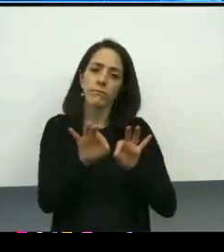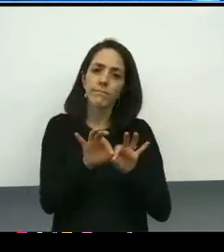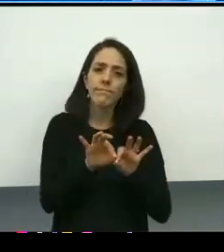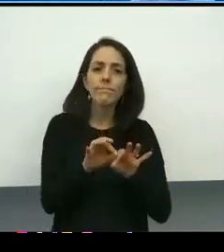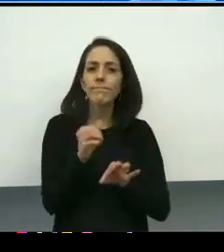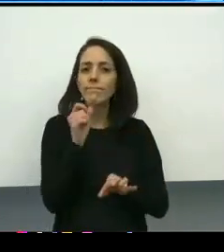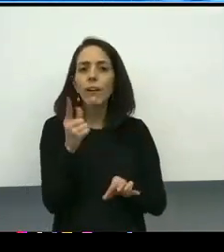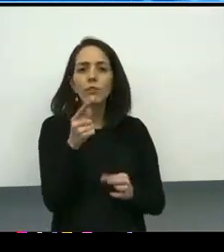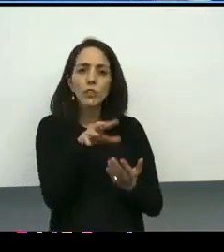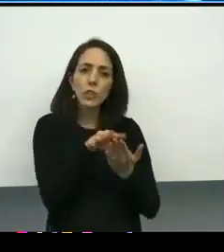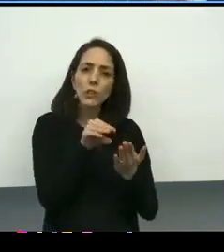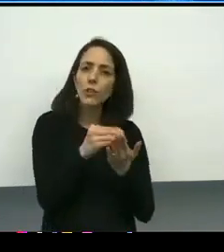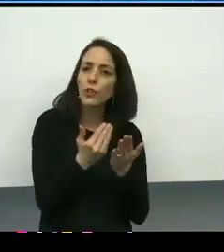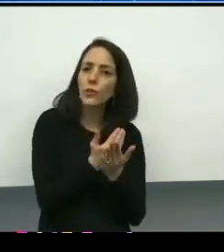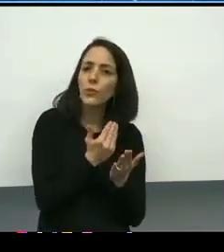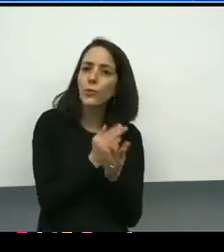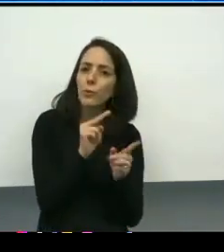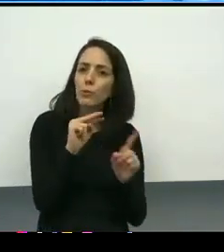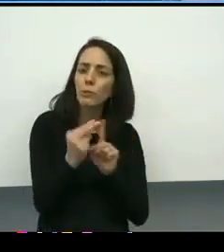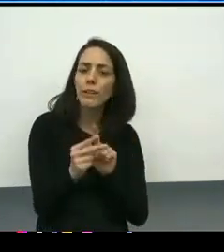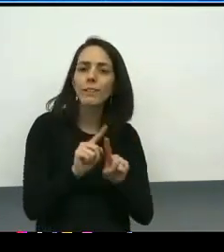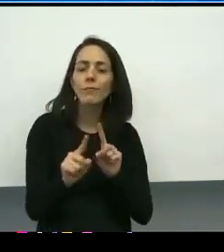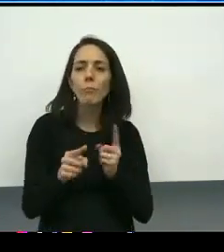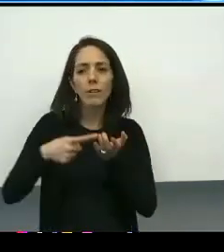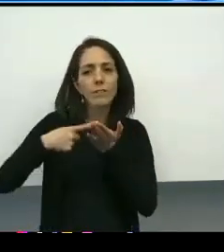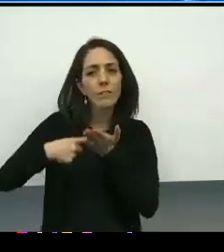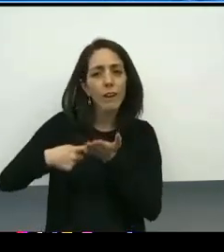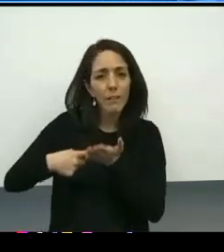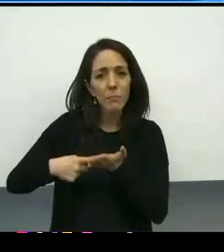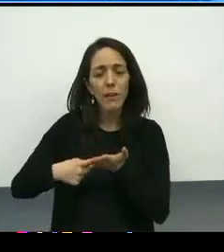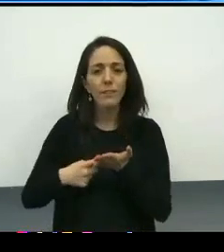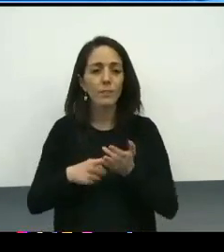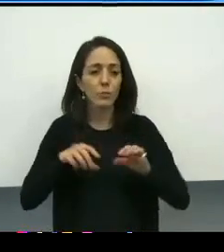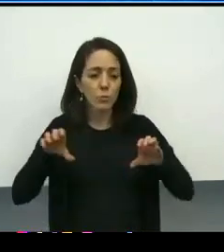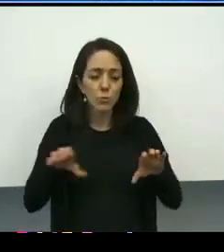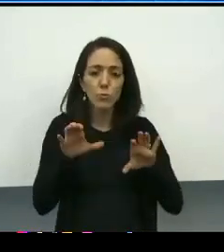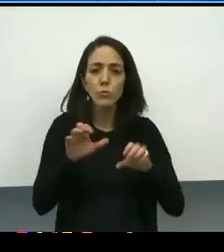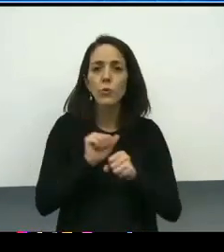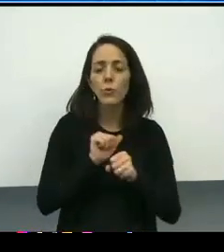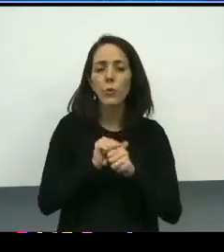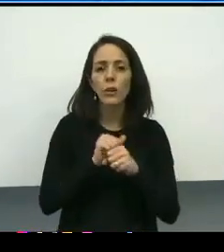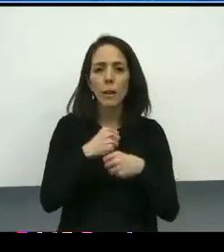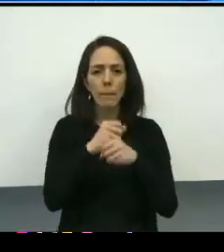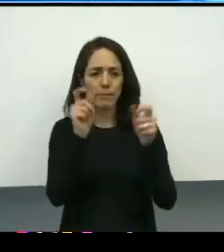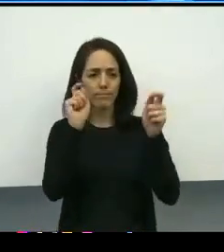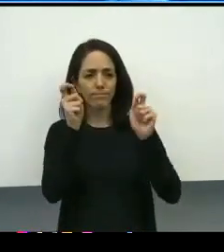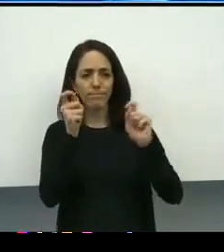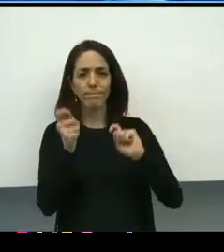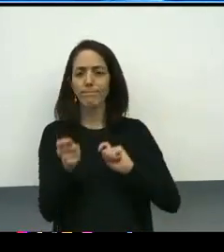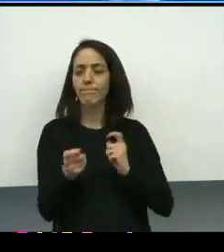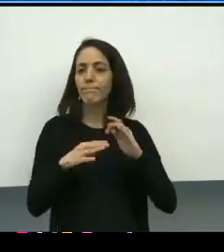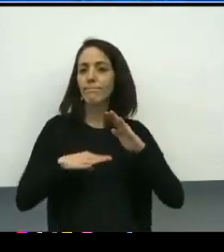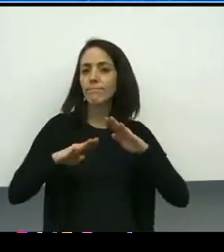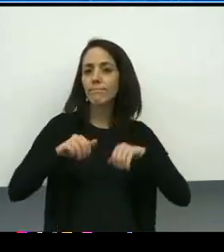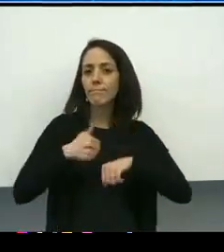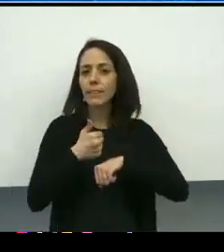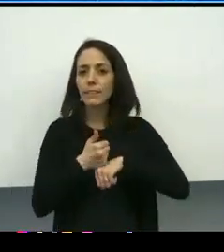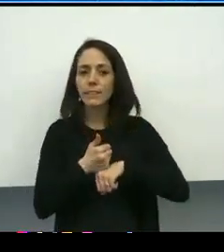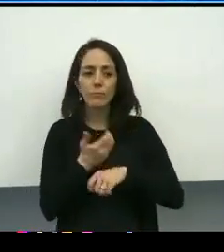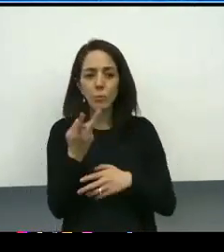but it is talking about it, it is doing, it is making adjustments based on what's in front of you.